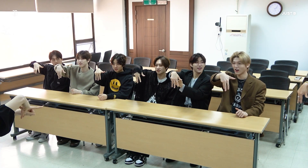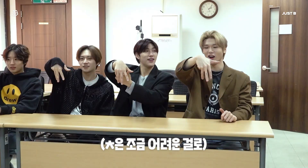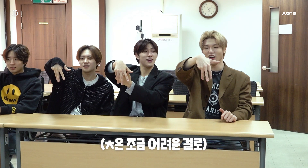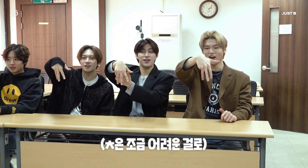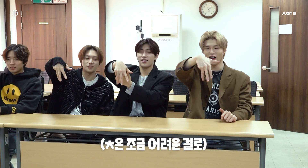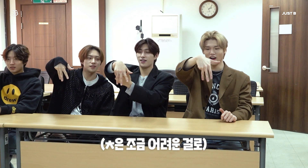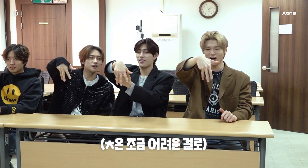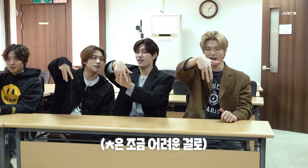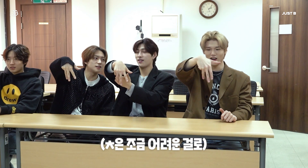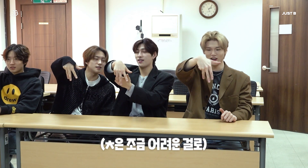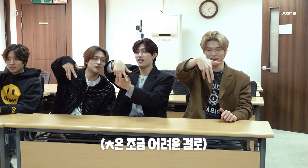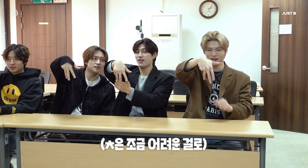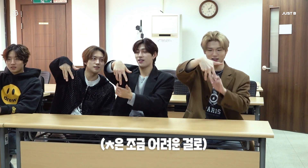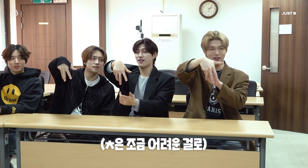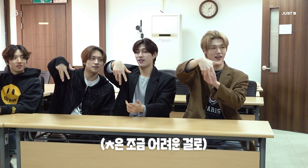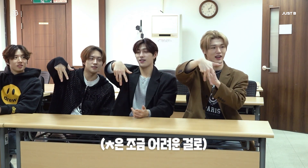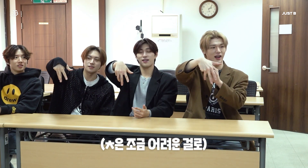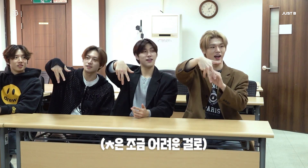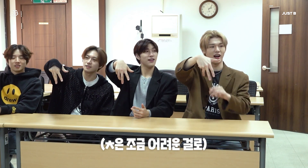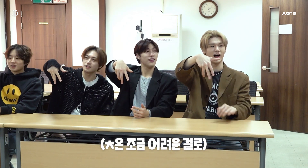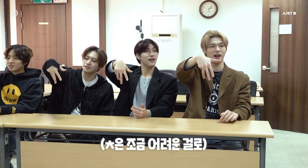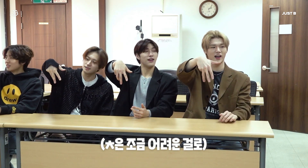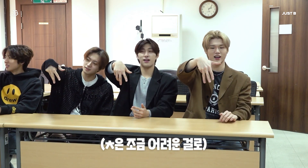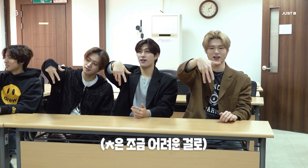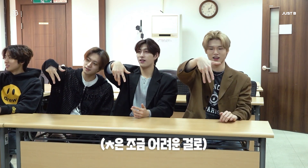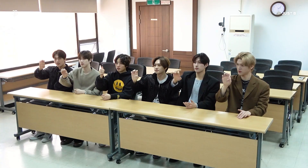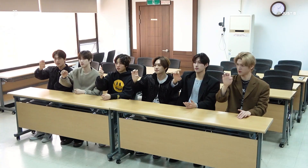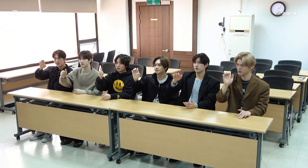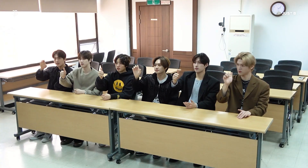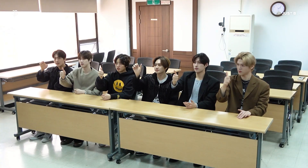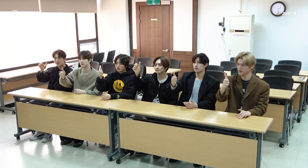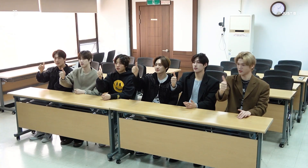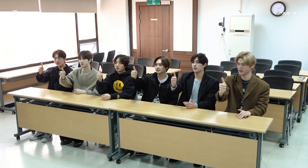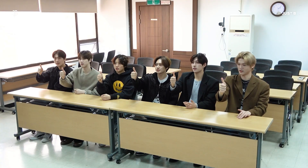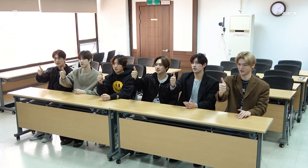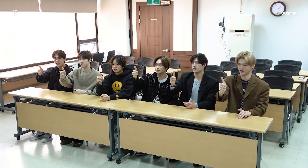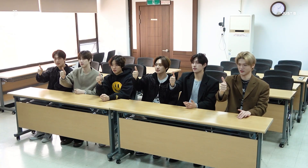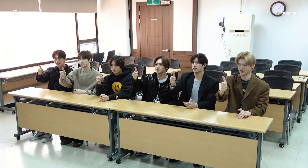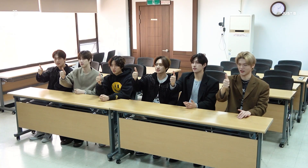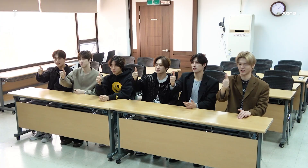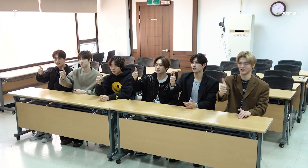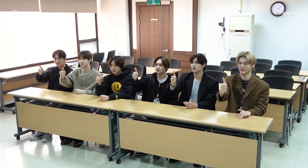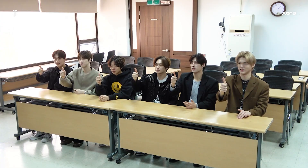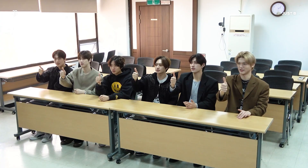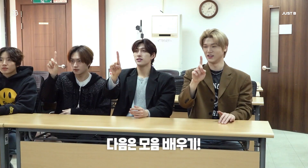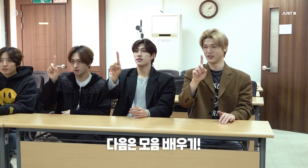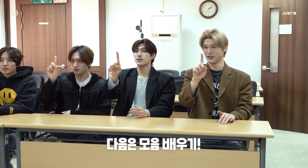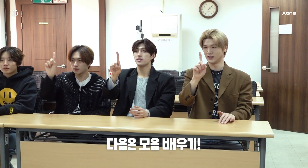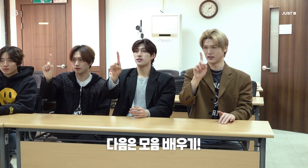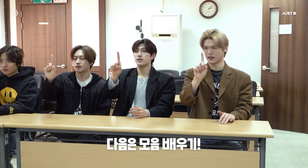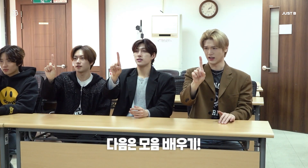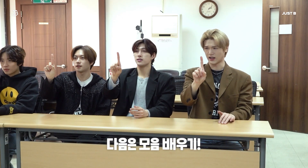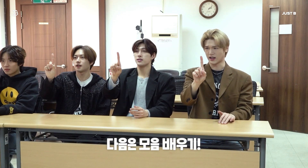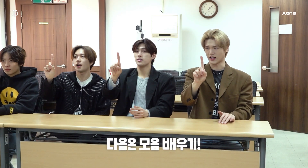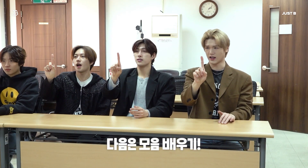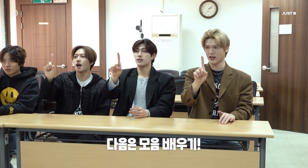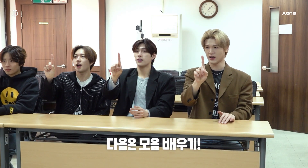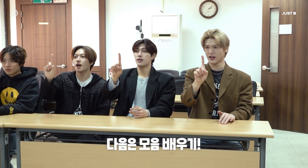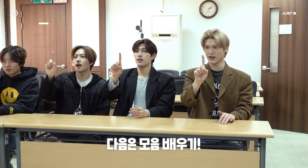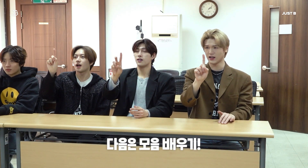['CH' is a bit harder] - Can you not do this? - It won't fold anyways H ('ㅎ') - Oh, H [Next up is vowels!] 'A'